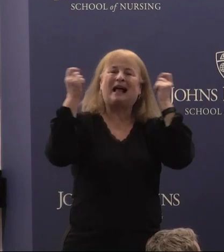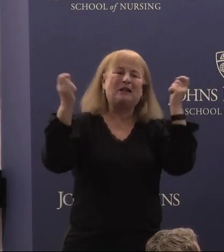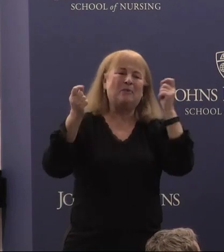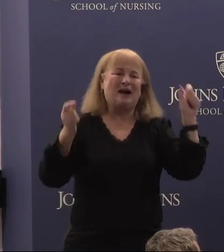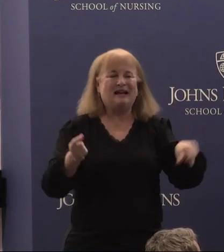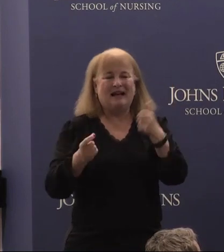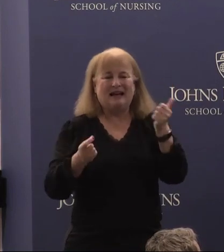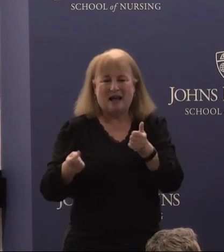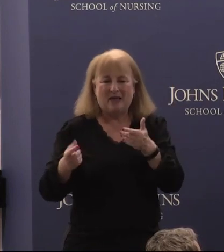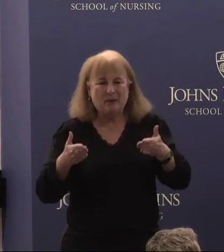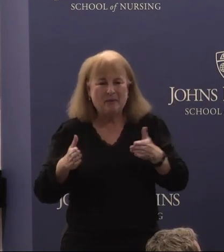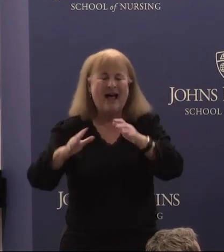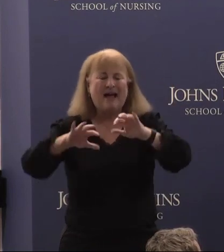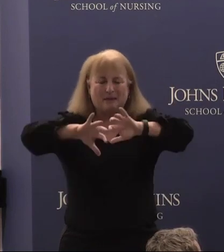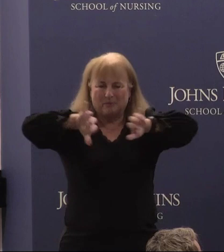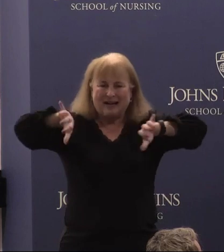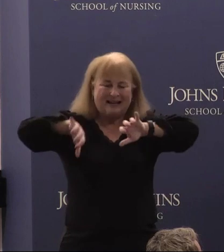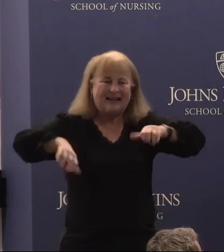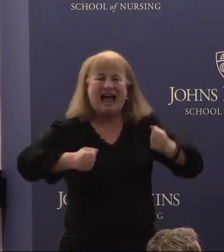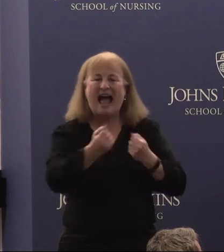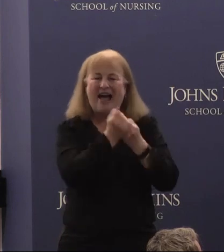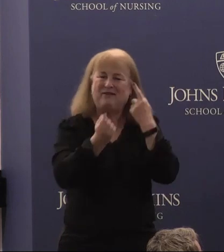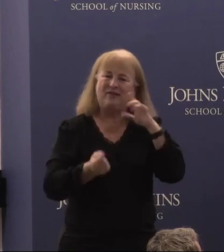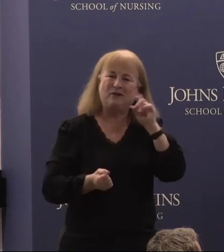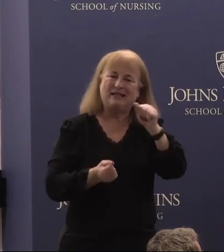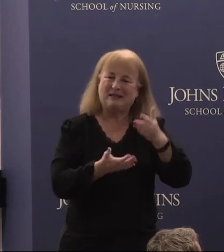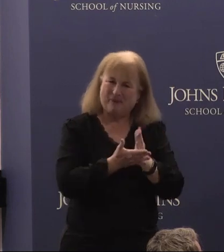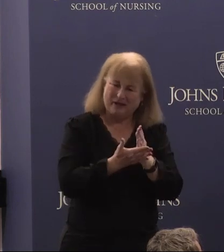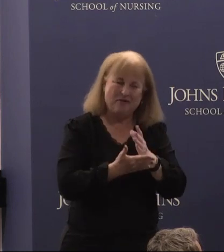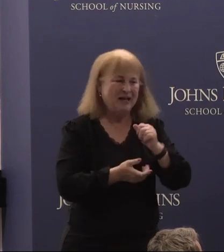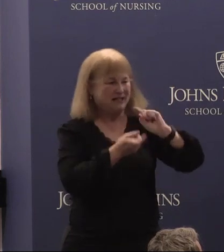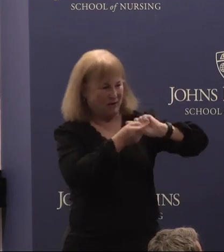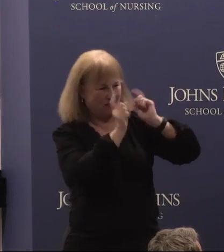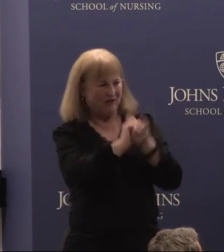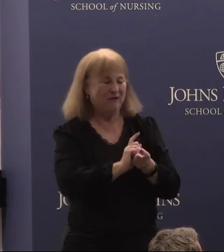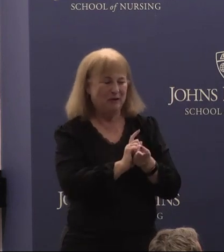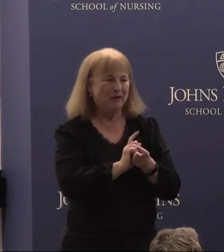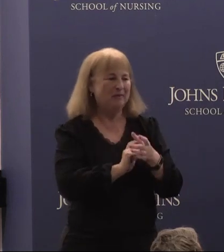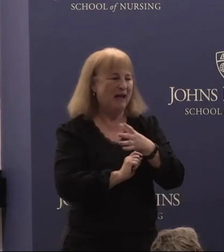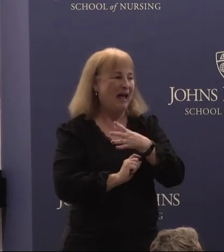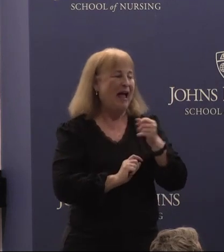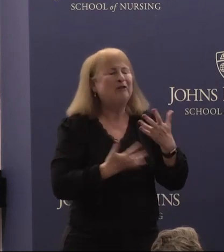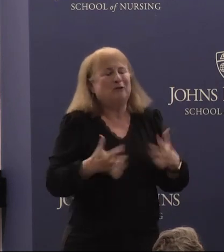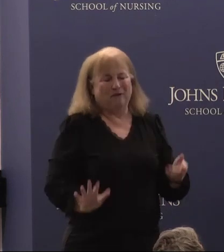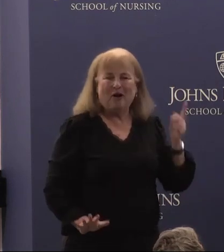pathbreaking advocate for disability rights and reform as well as you've already heard a brilliant